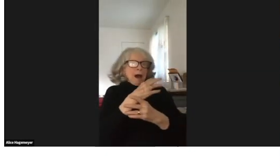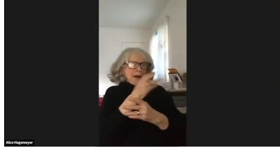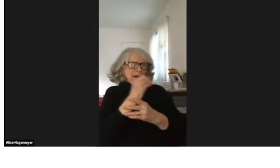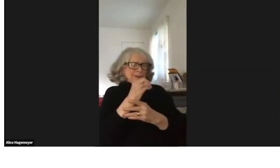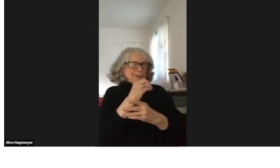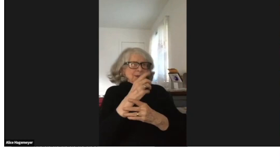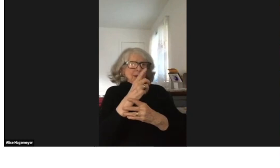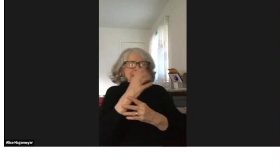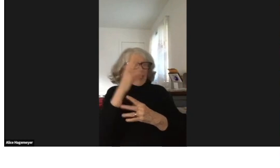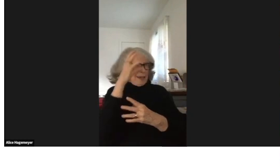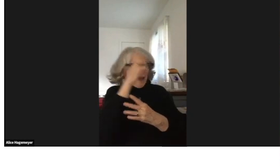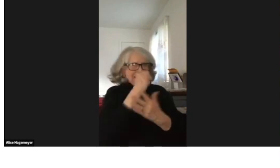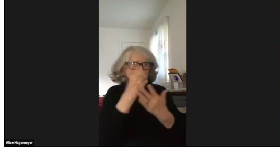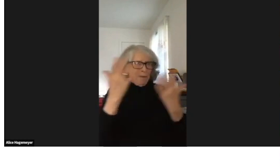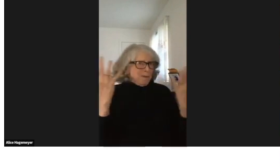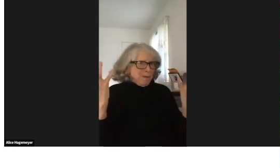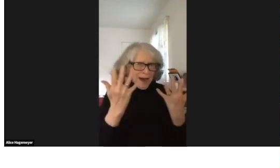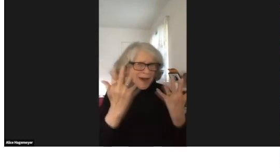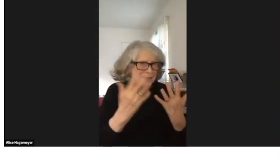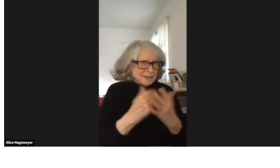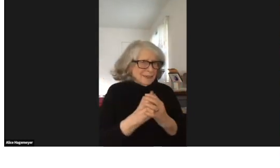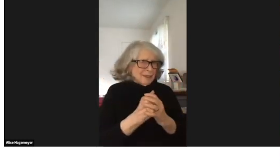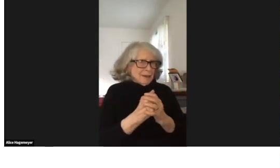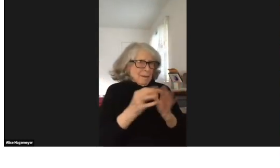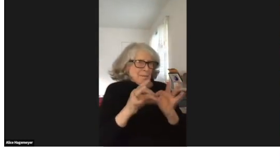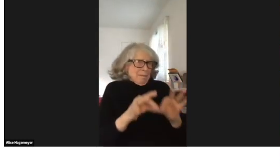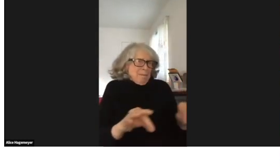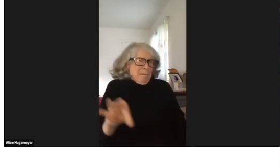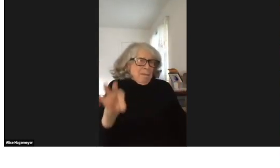Well, maybe I'm going into too many details.